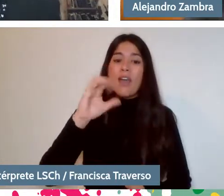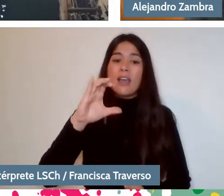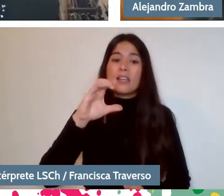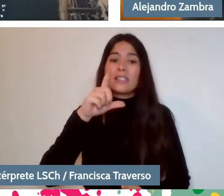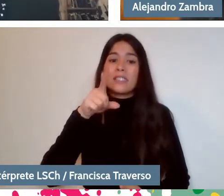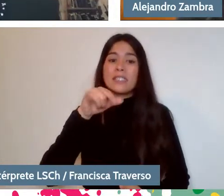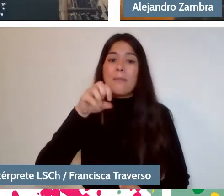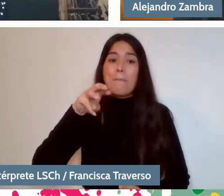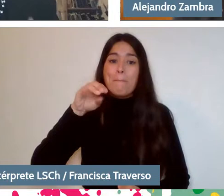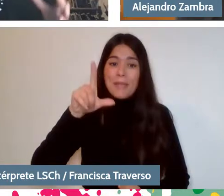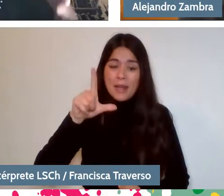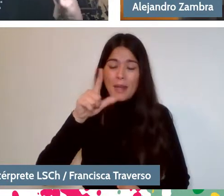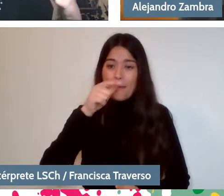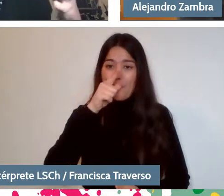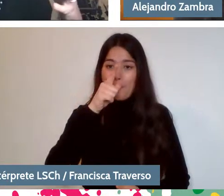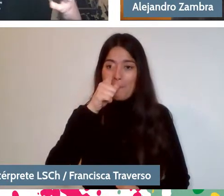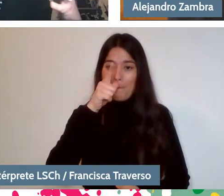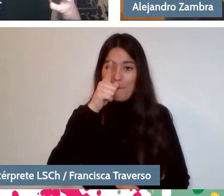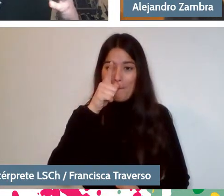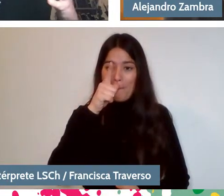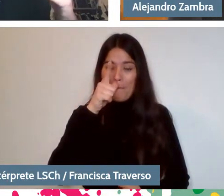against that...